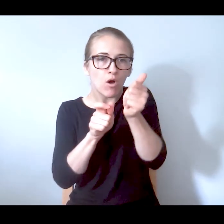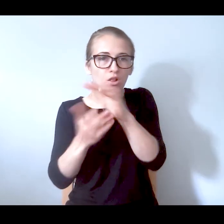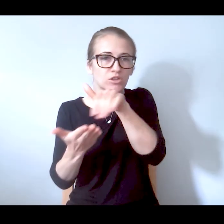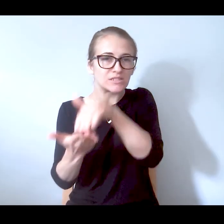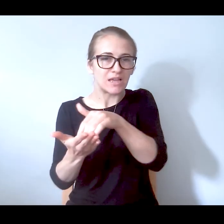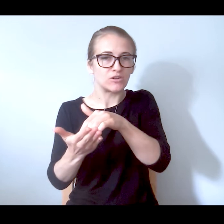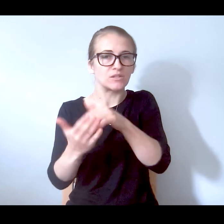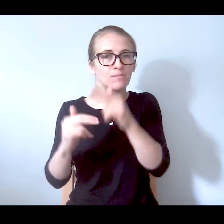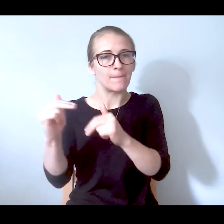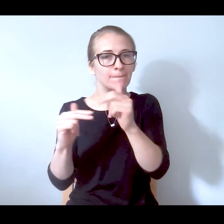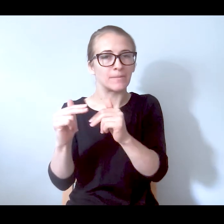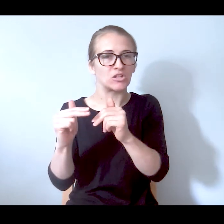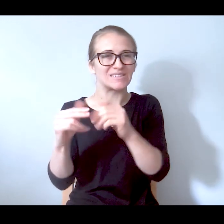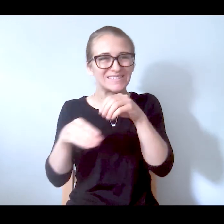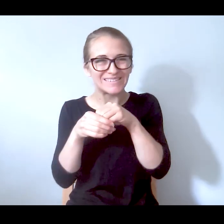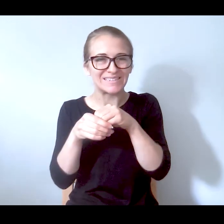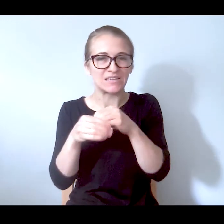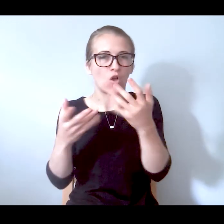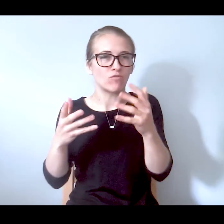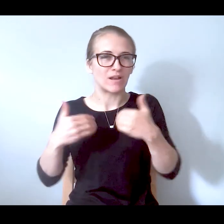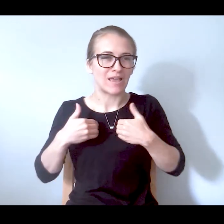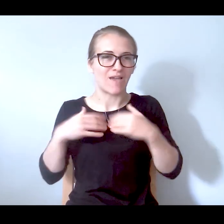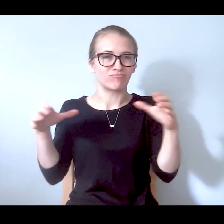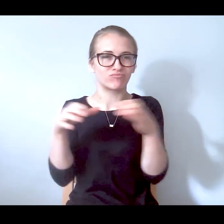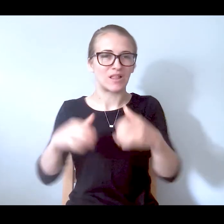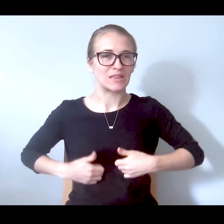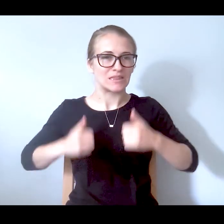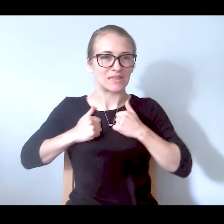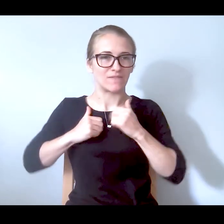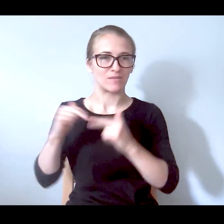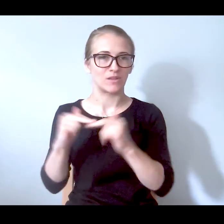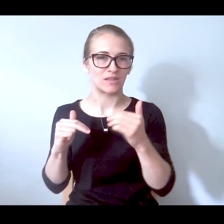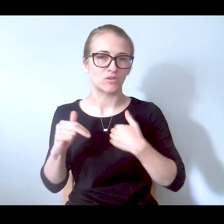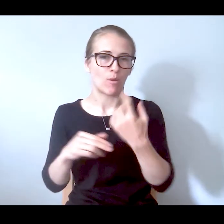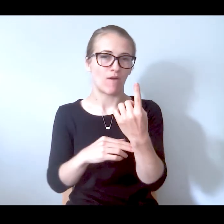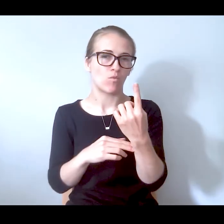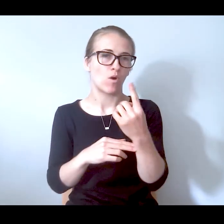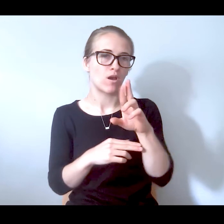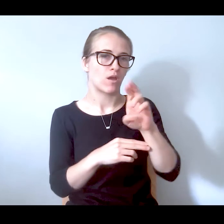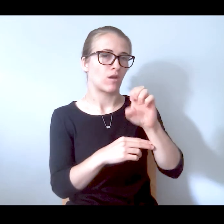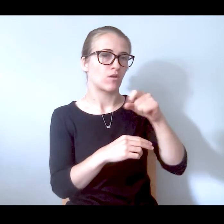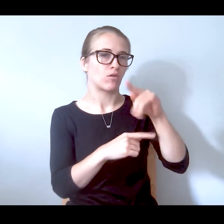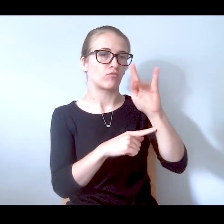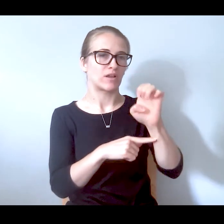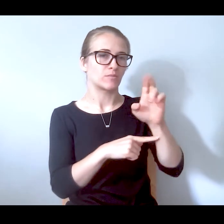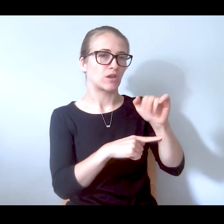smaller ones that have been built into existing congregate living facilities and they might have one